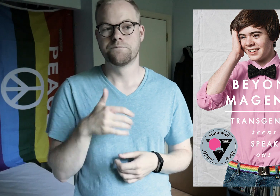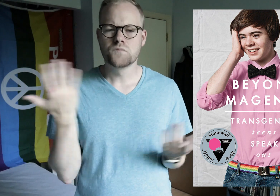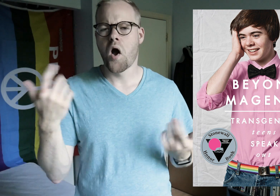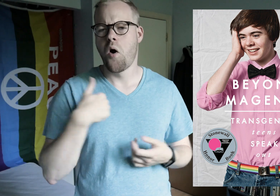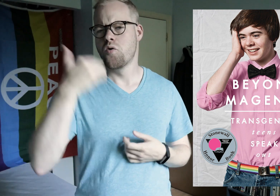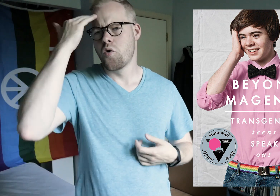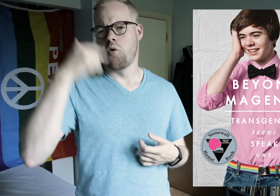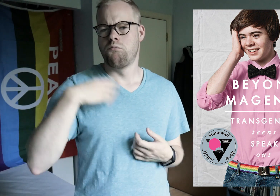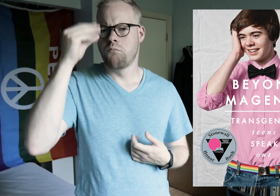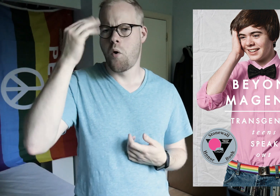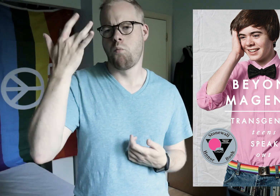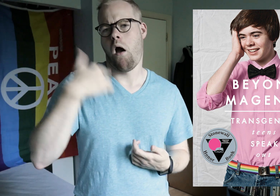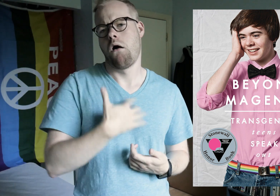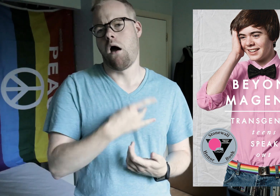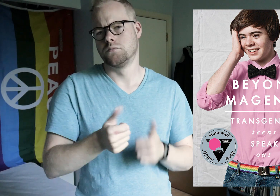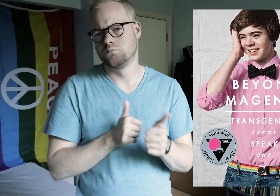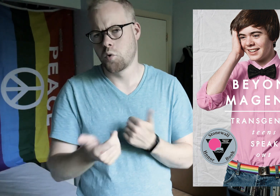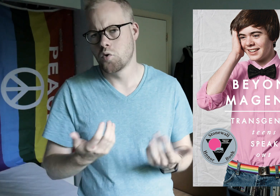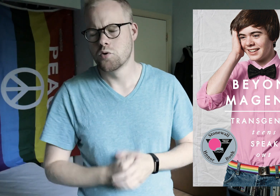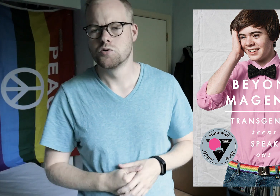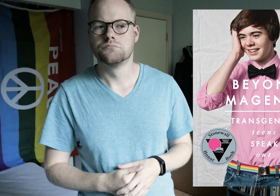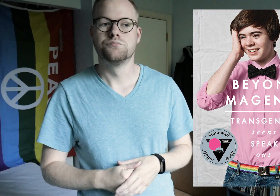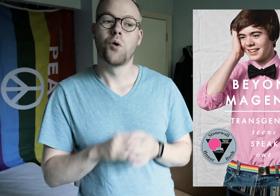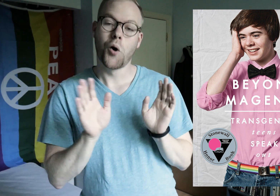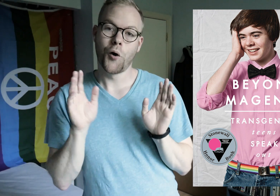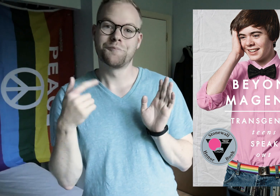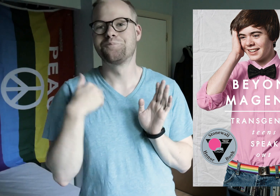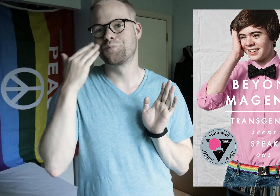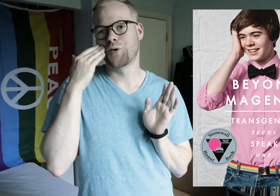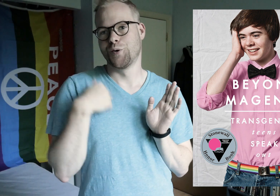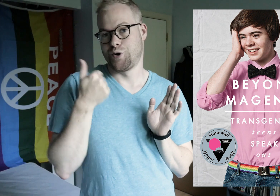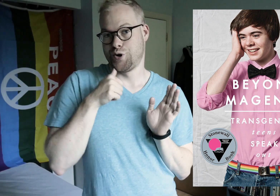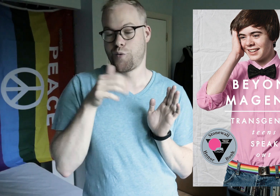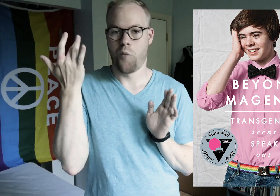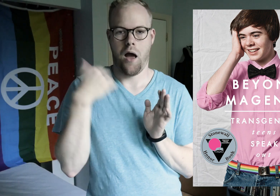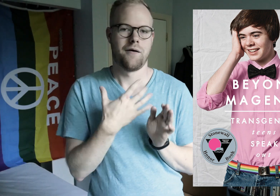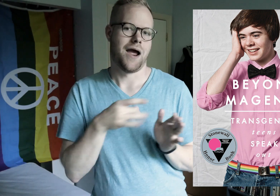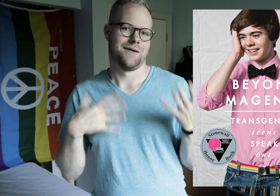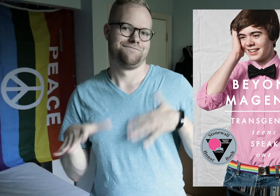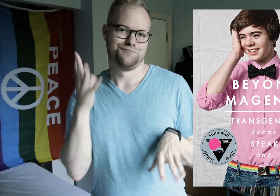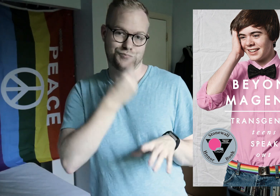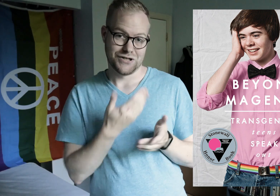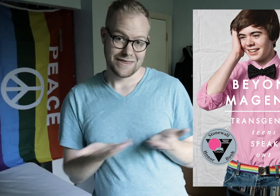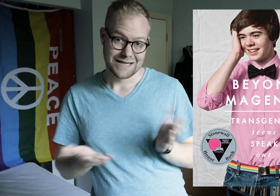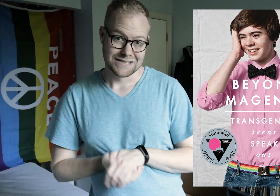“I knew I was a boy, because I like sports” or “I knew I was a girl, because I like wearing pretty things.”